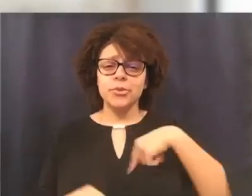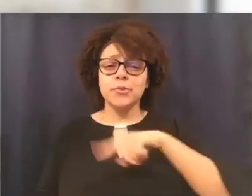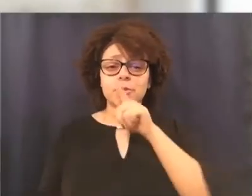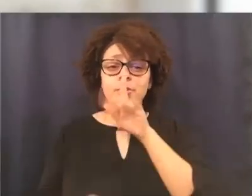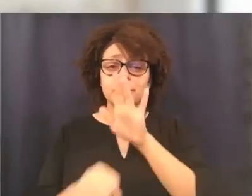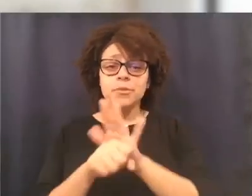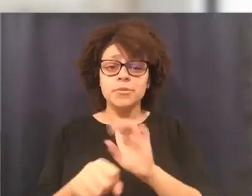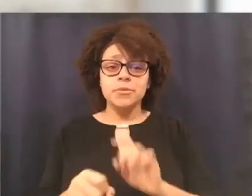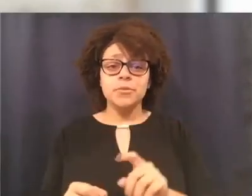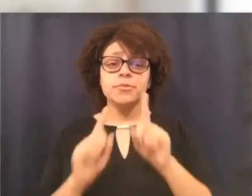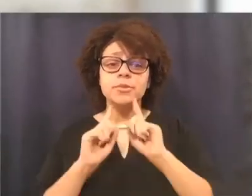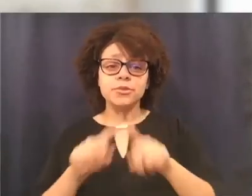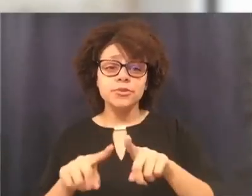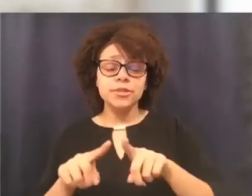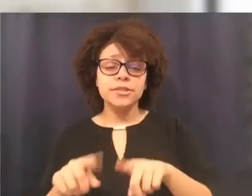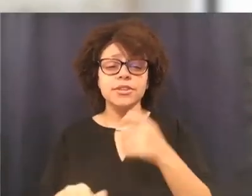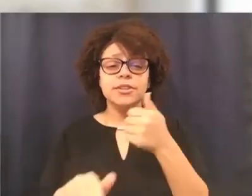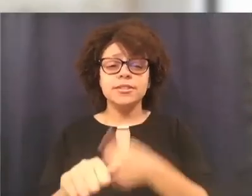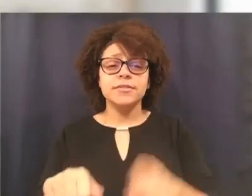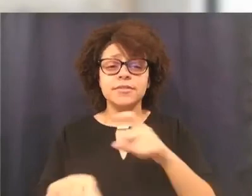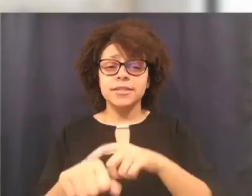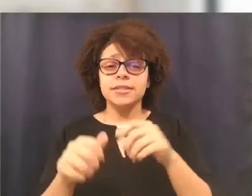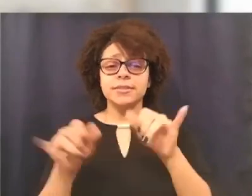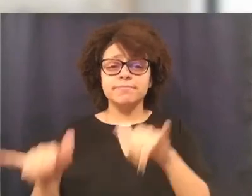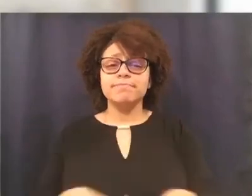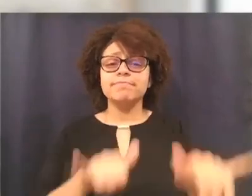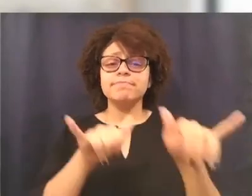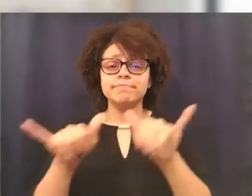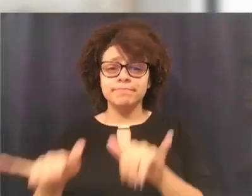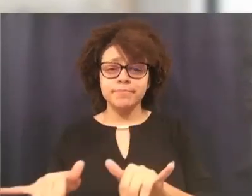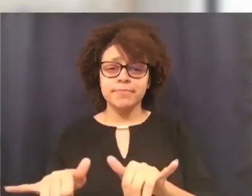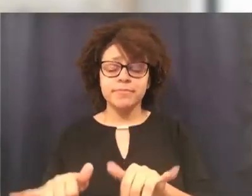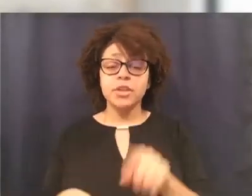Give us a call today and let us show you why that partner is Karasch.